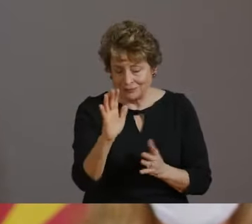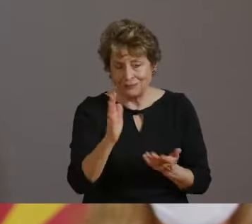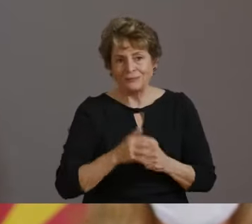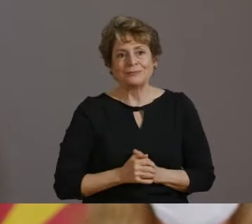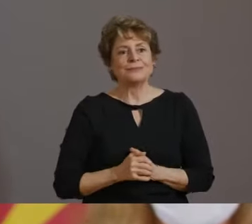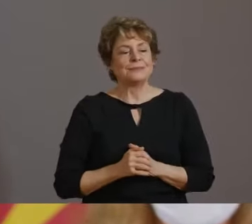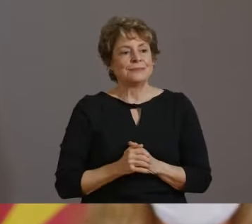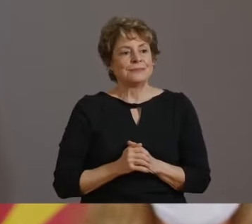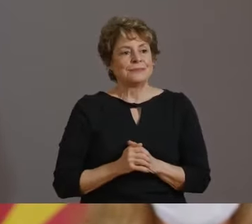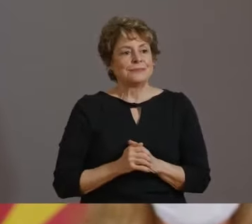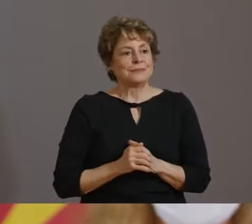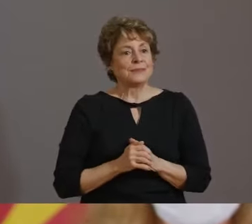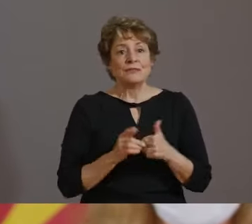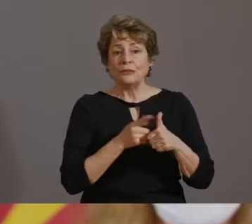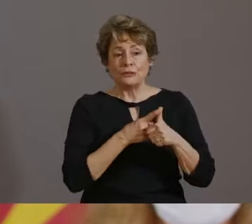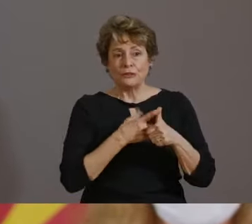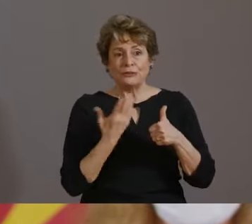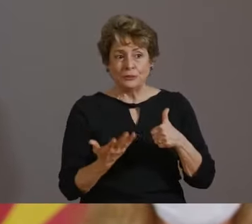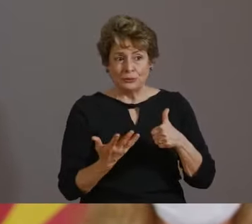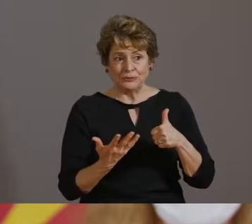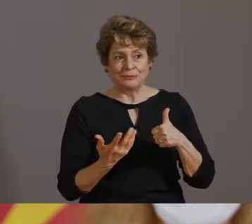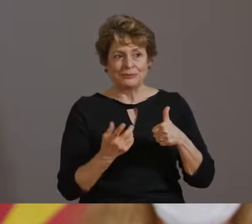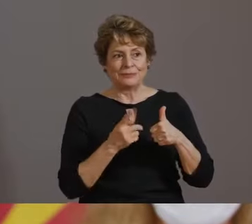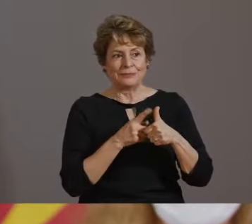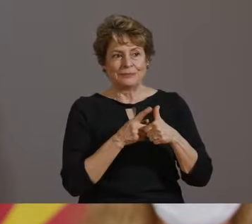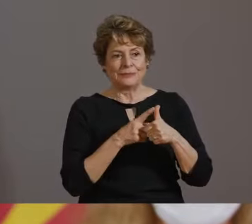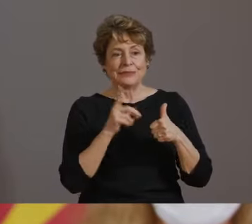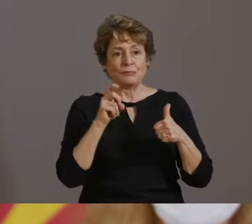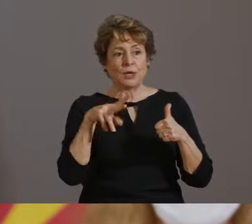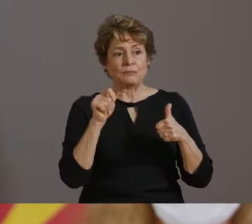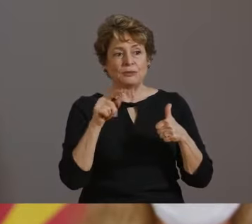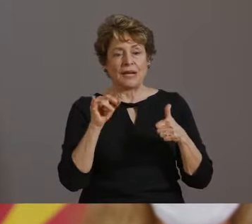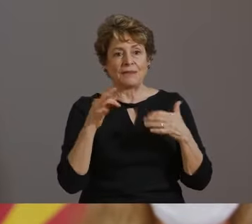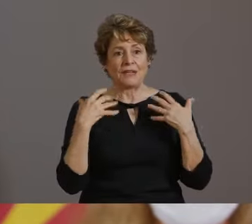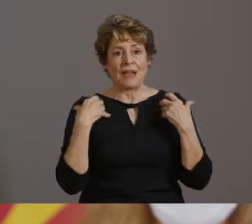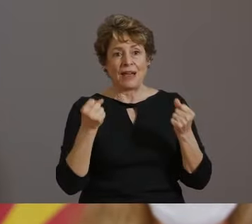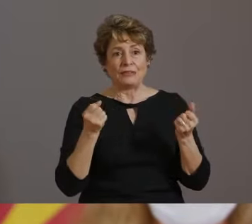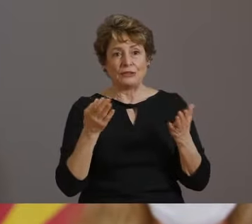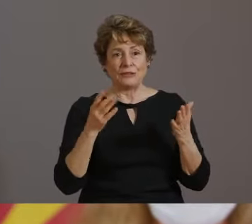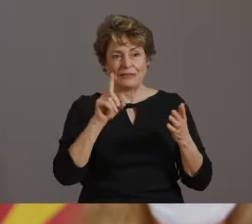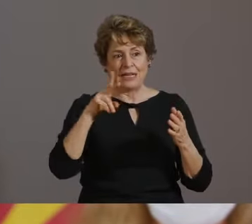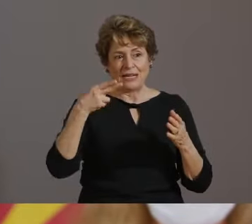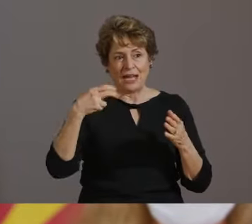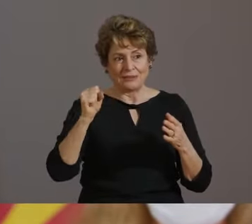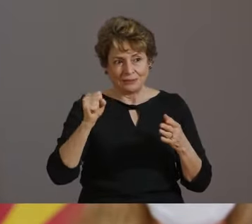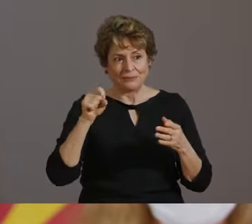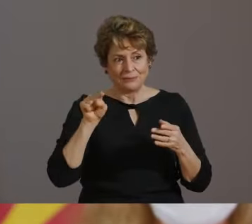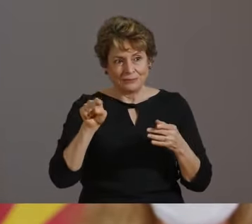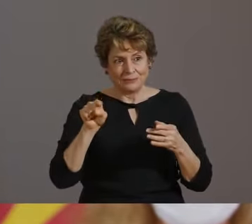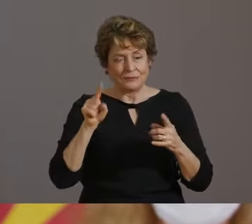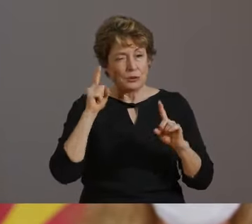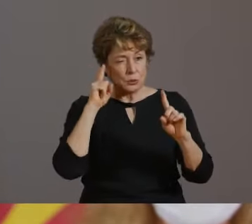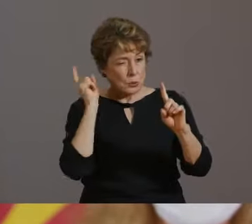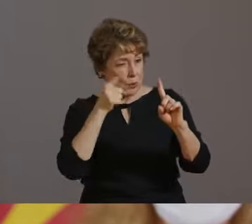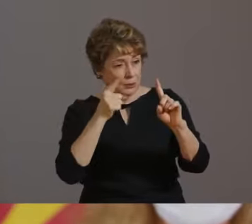FIRST, OUR DEPARTMENT HEALTH SERVICES IS WORKING TO SIGNIFICANTLY EXPAND THE NUMBER OF INFLUENZA